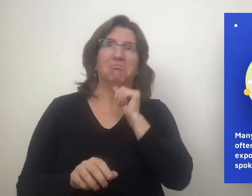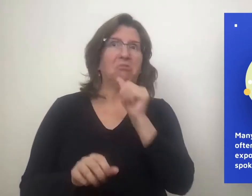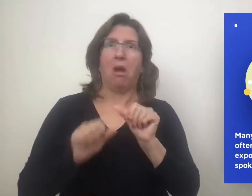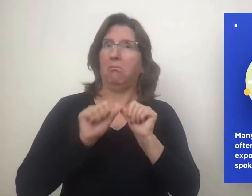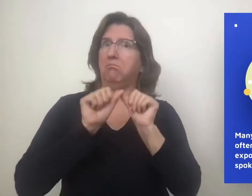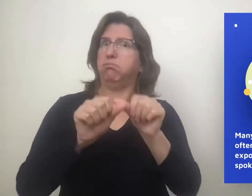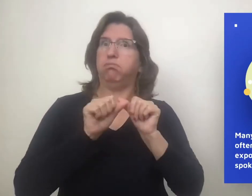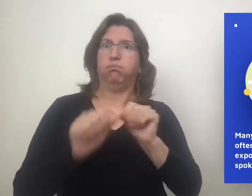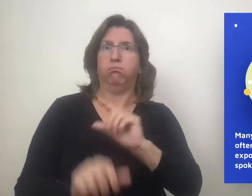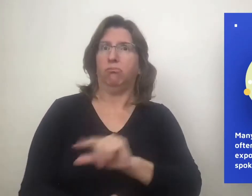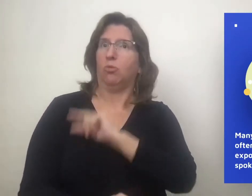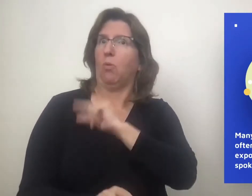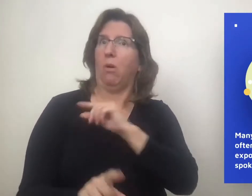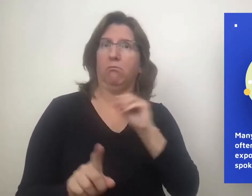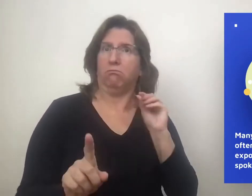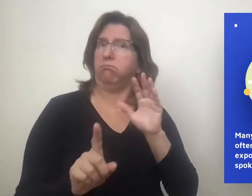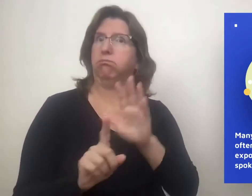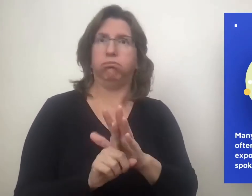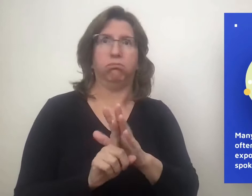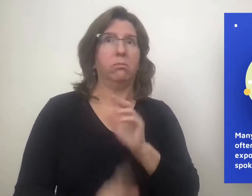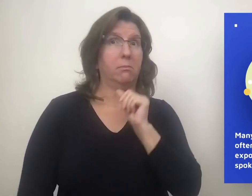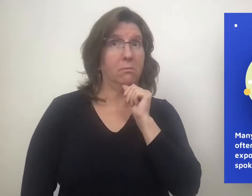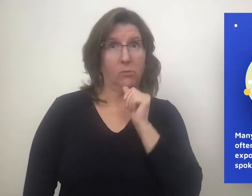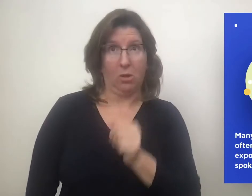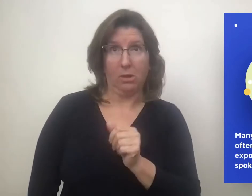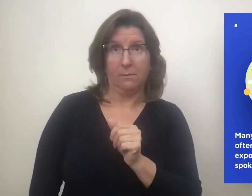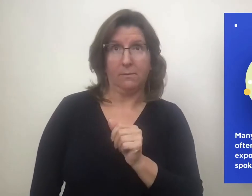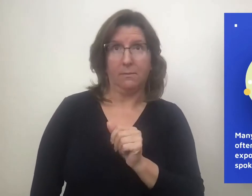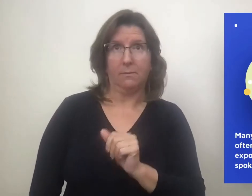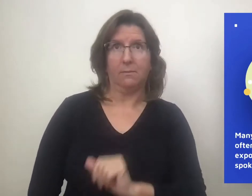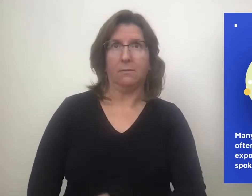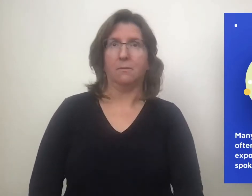neither in a signed language nor a spoken language.